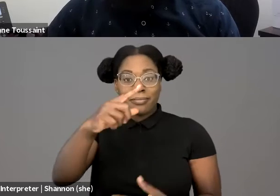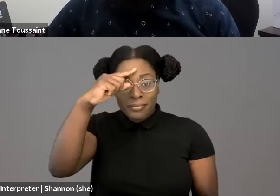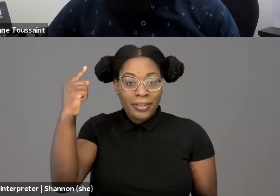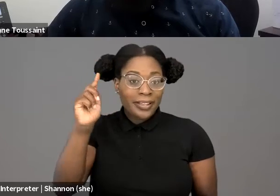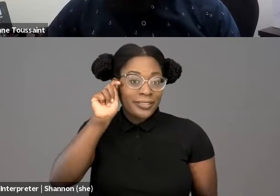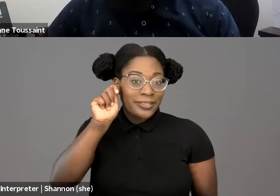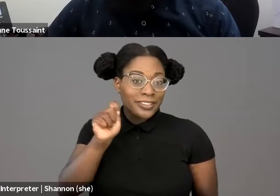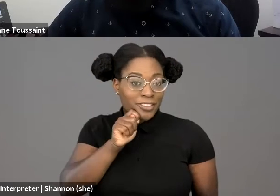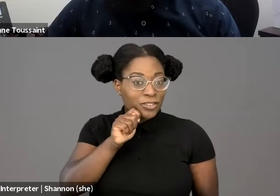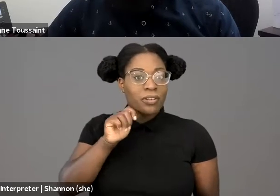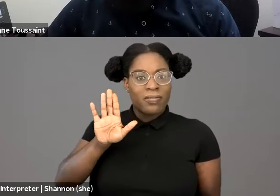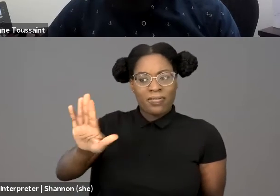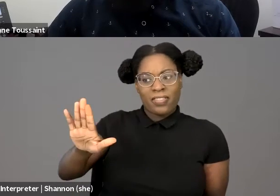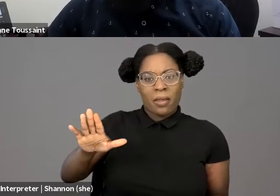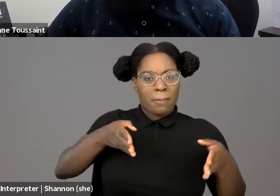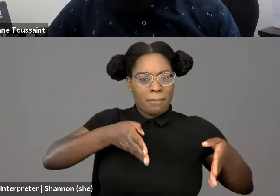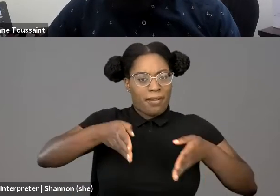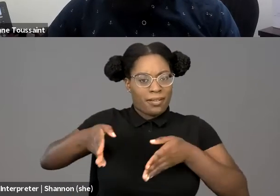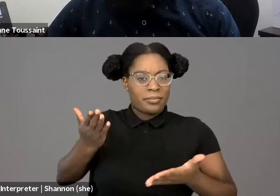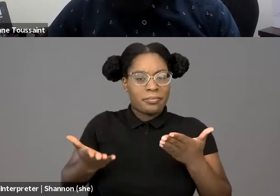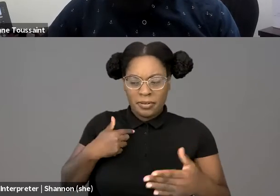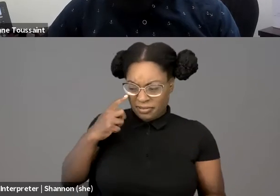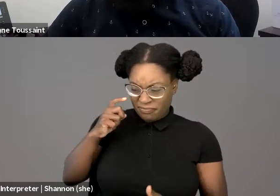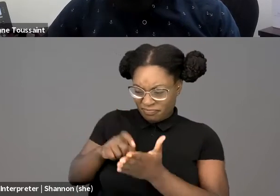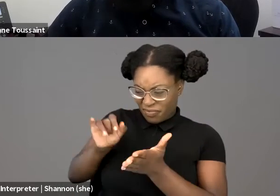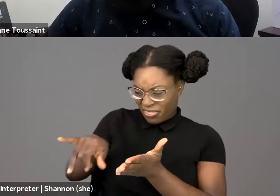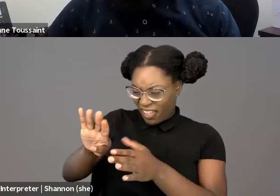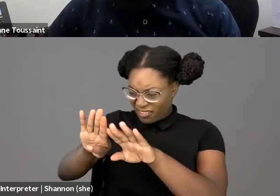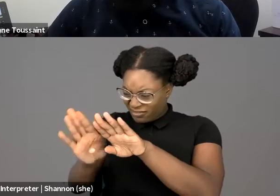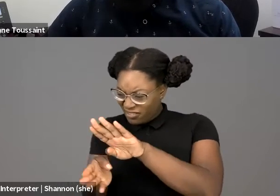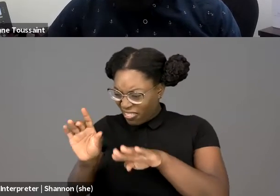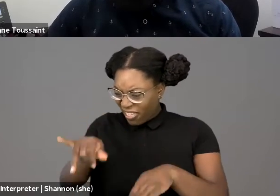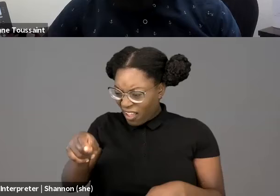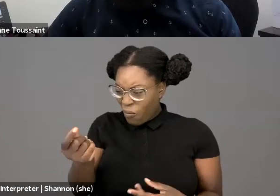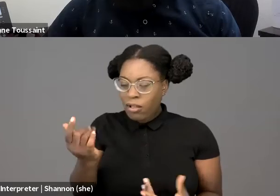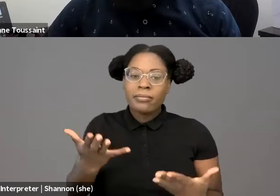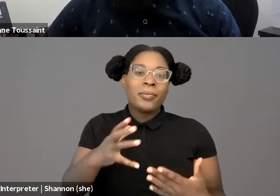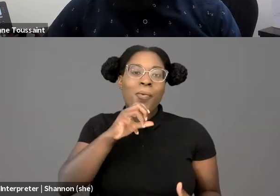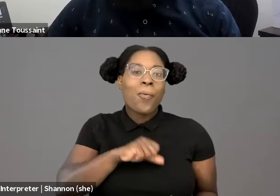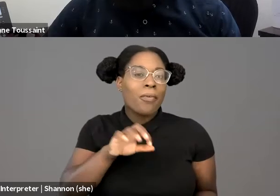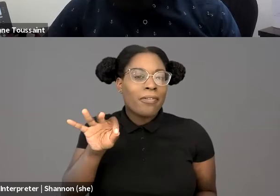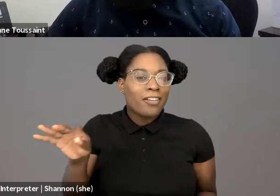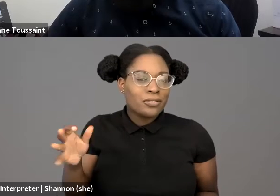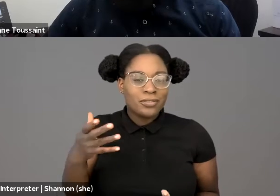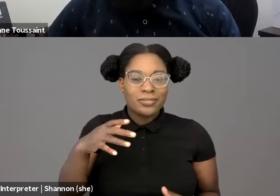but that the White tourist who looks like he's from Texas really does have a gun. Facial recognition technology